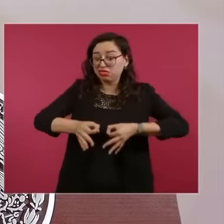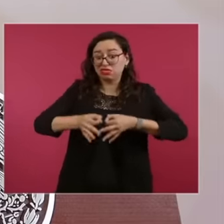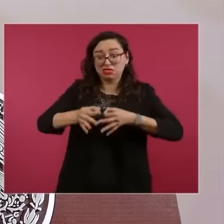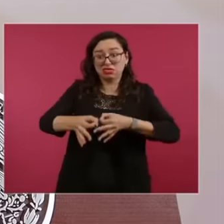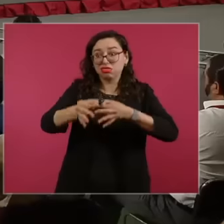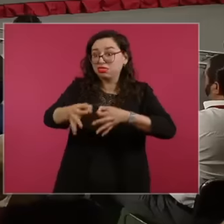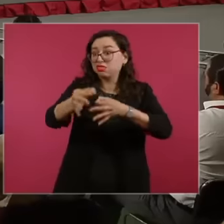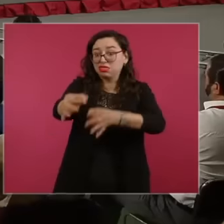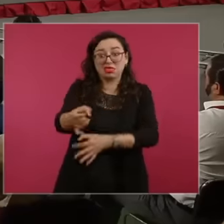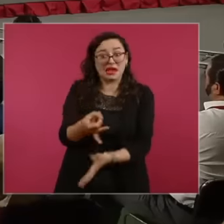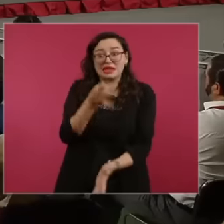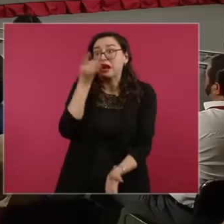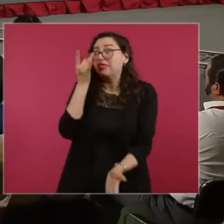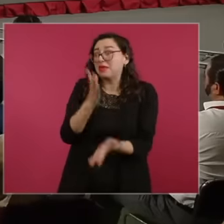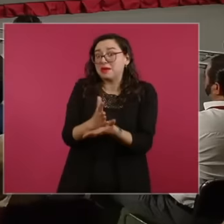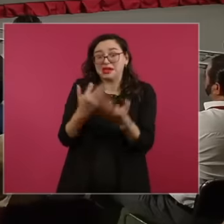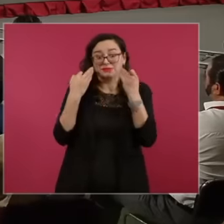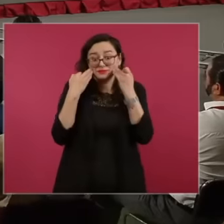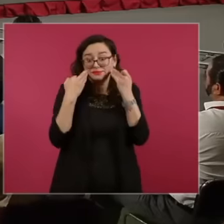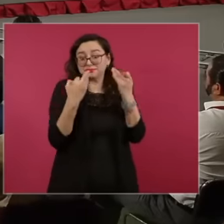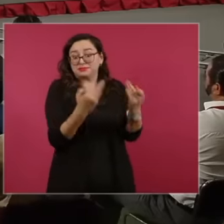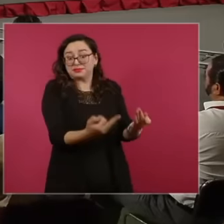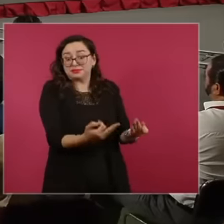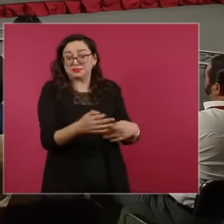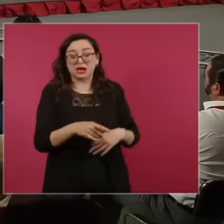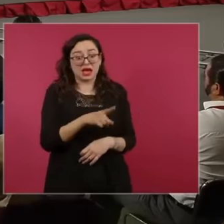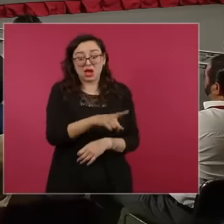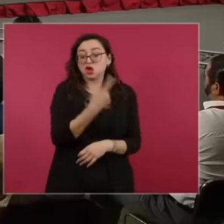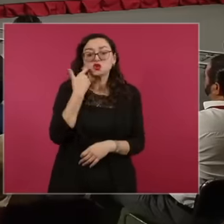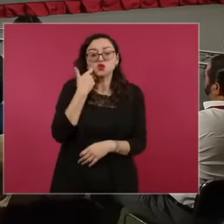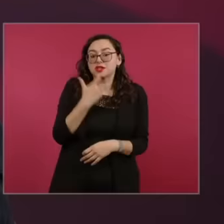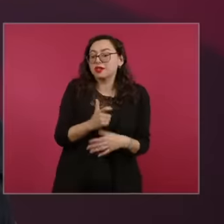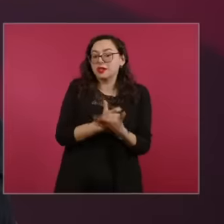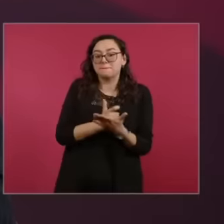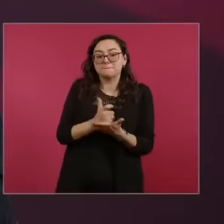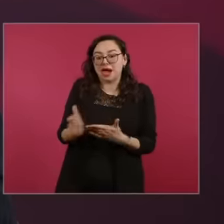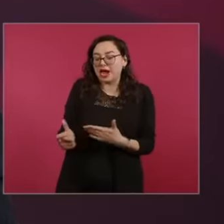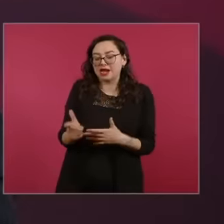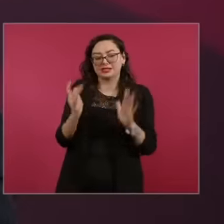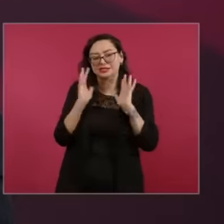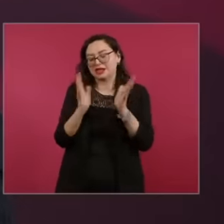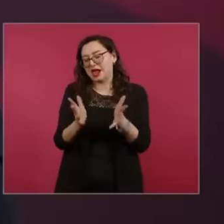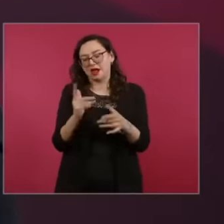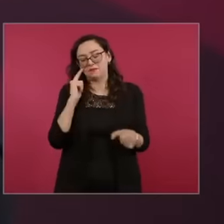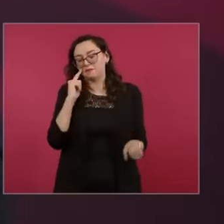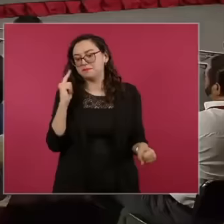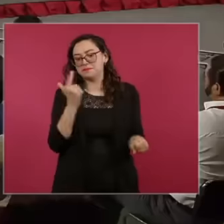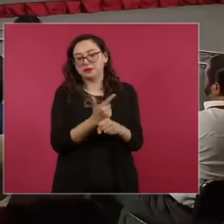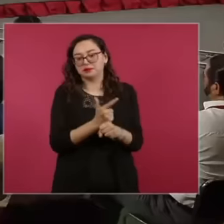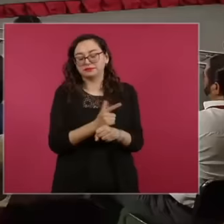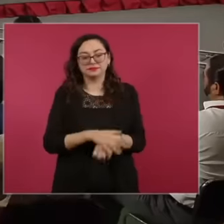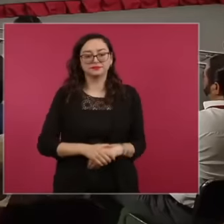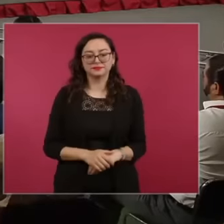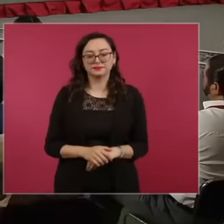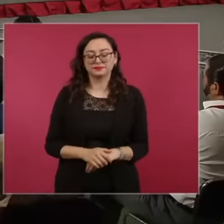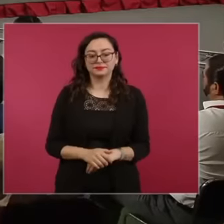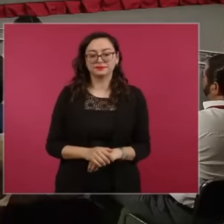trials and the fulfillment of the Tax obligations is what, Mr. President.